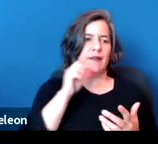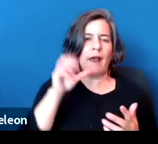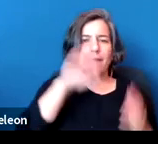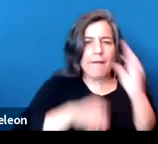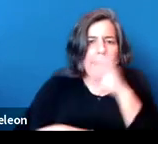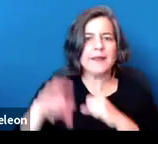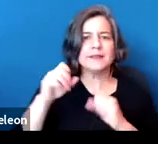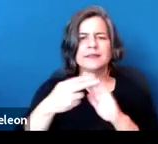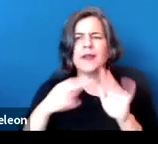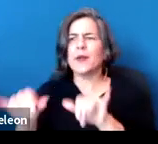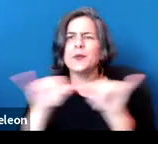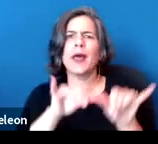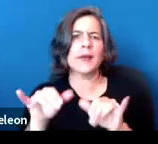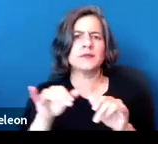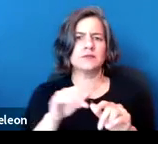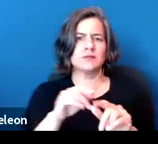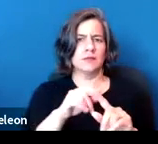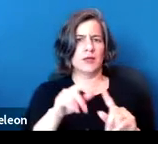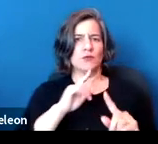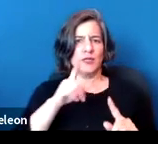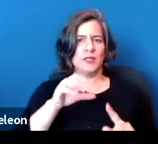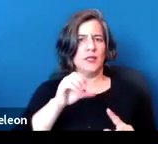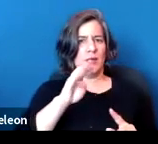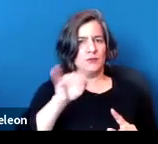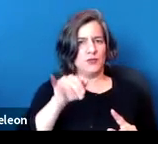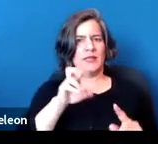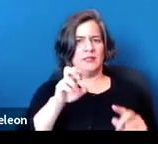You're actually looking at objective criteria and making that analysis.